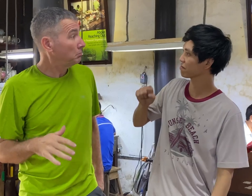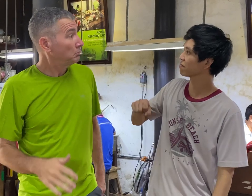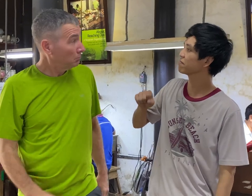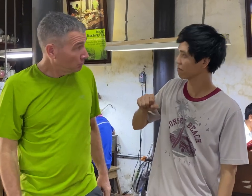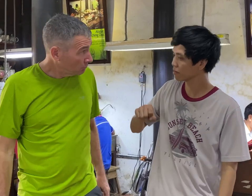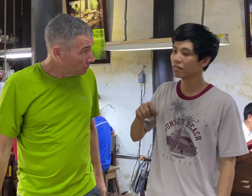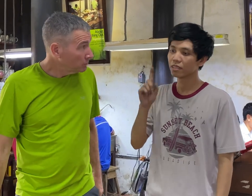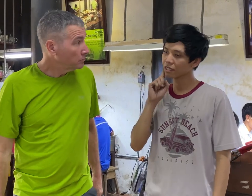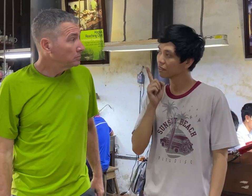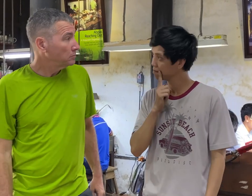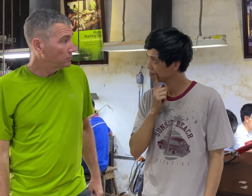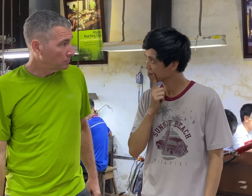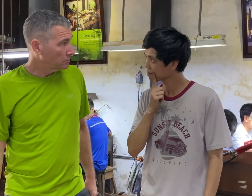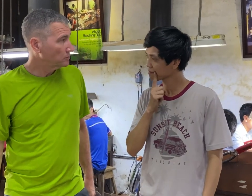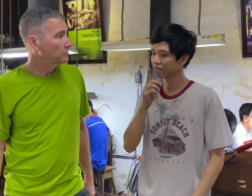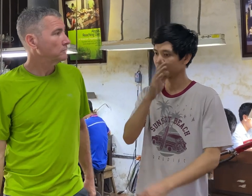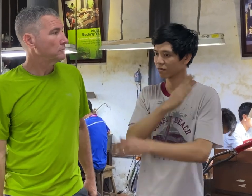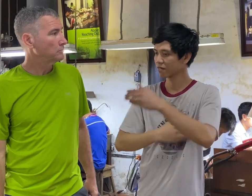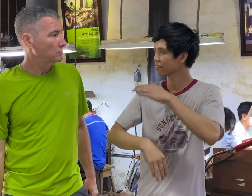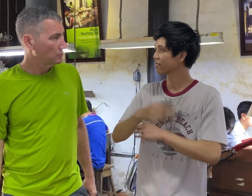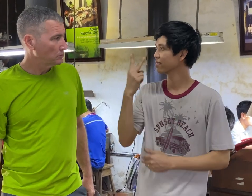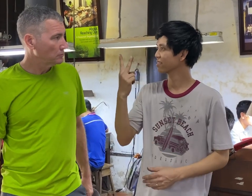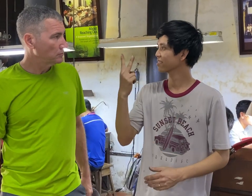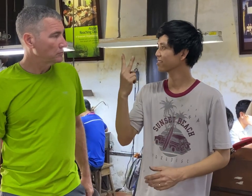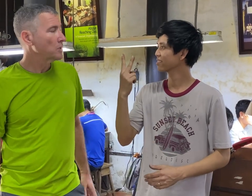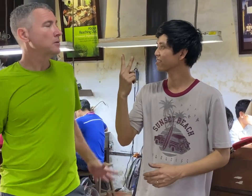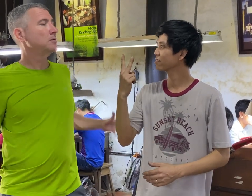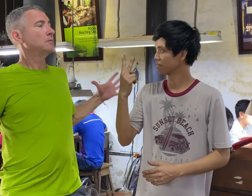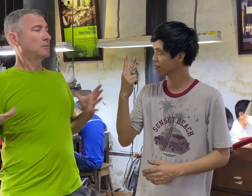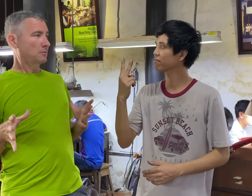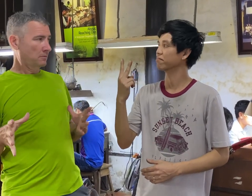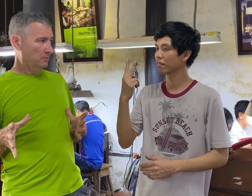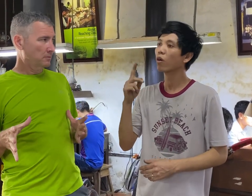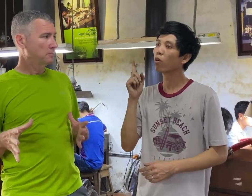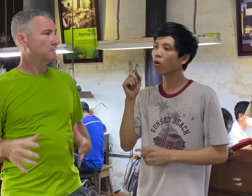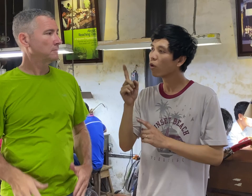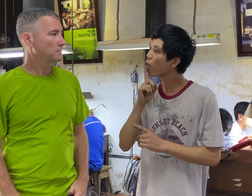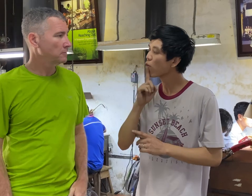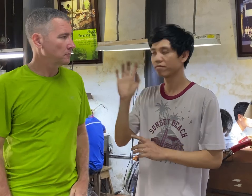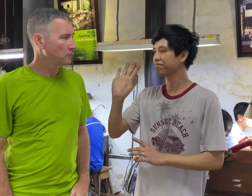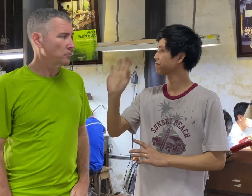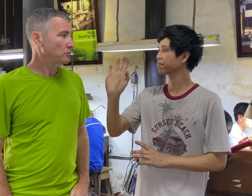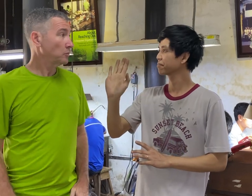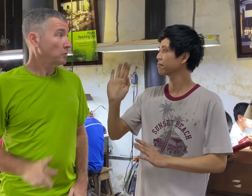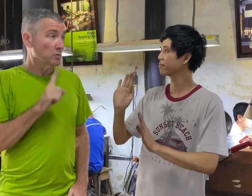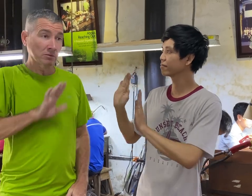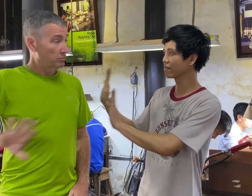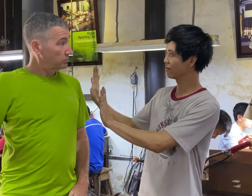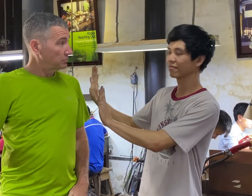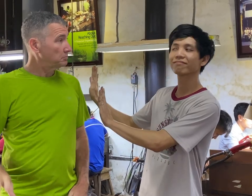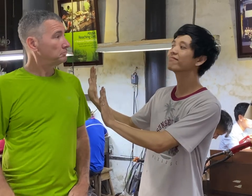Yes! They're Deaf. There are also handicapped people. There is no hearing people here.